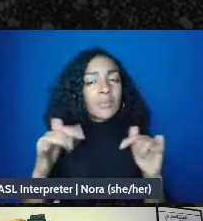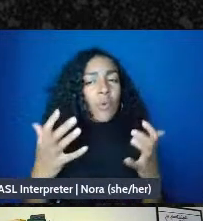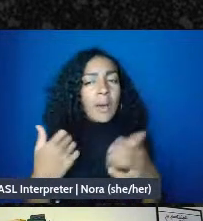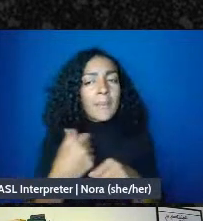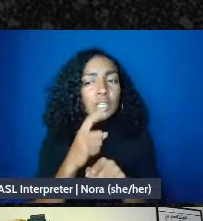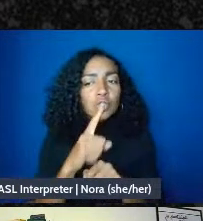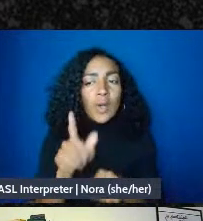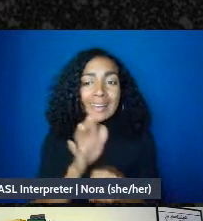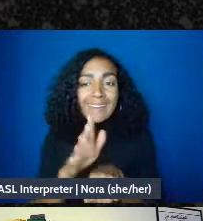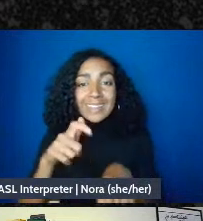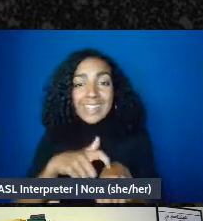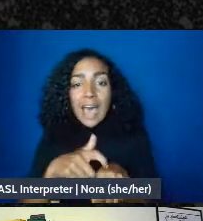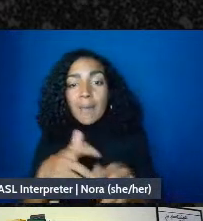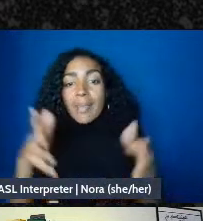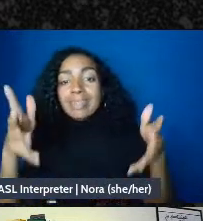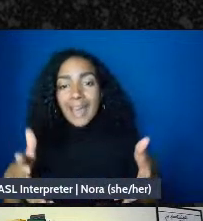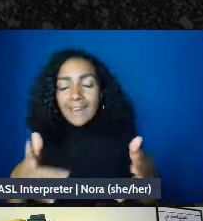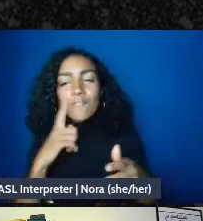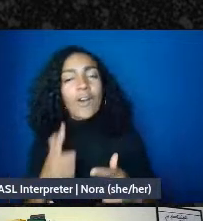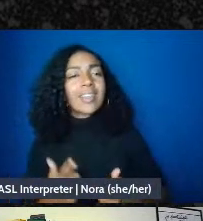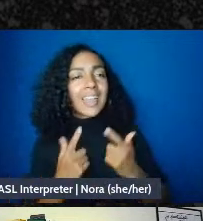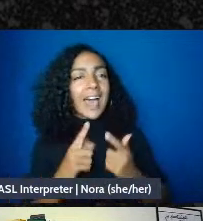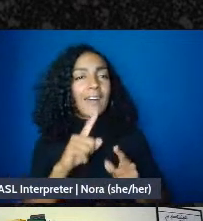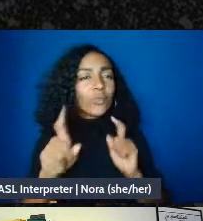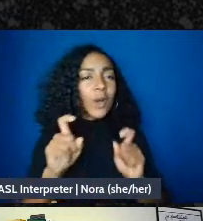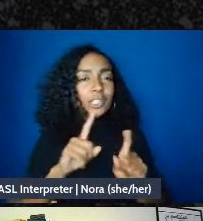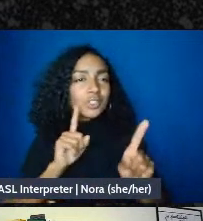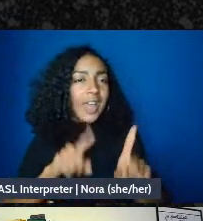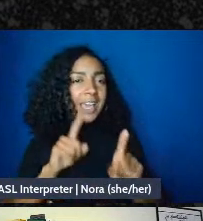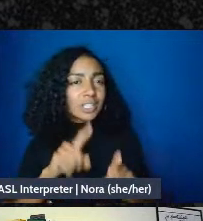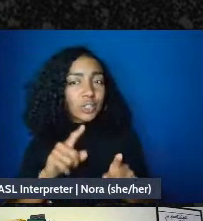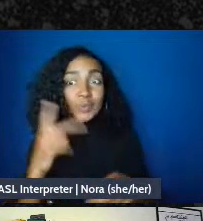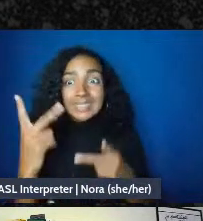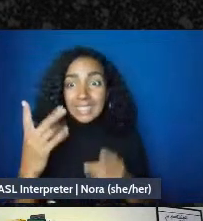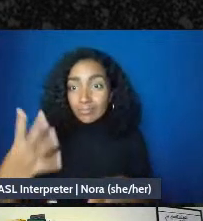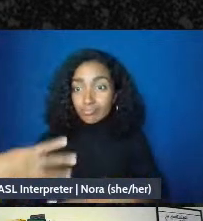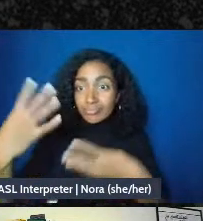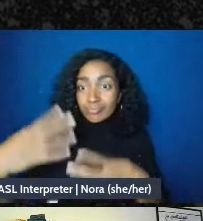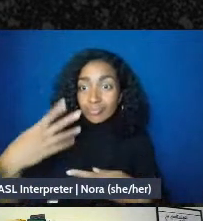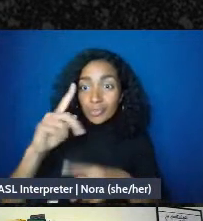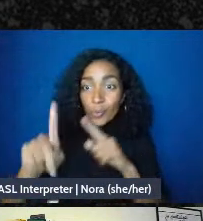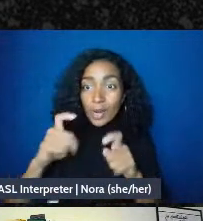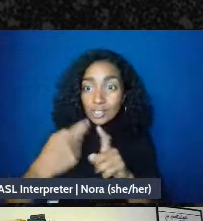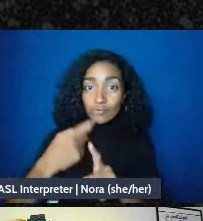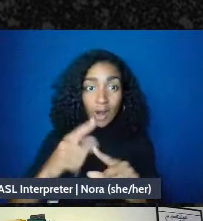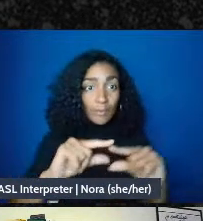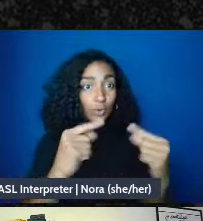for some live Q&A based on the questions that are coming in while we're in this event. So if